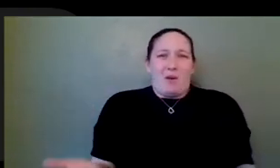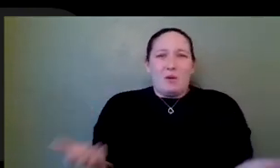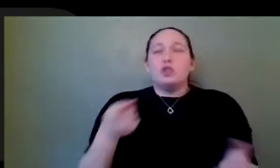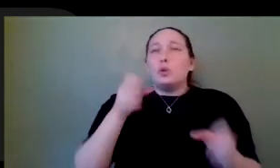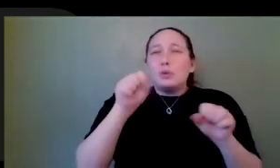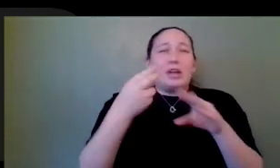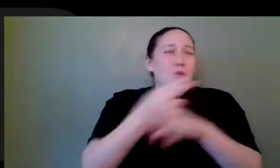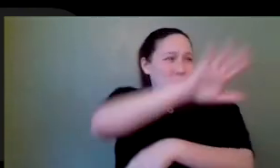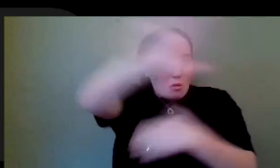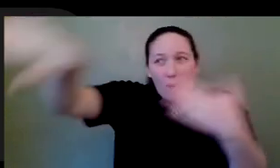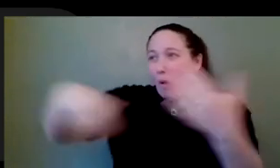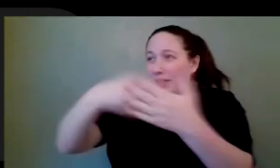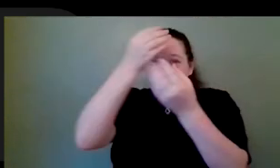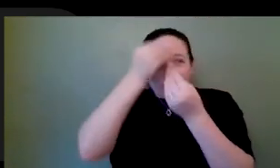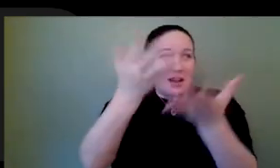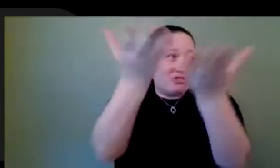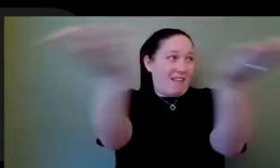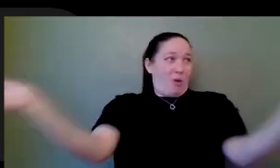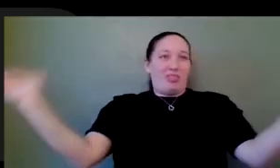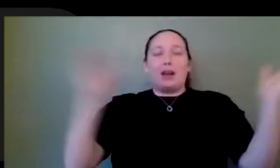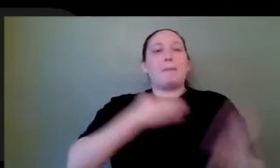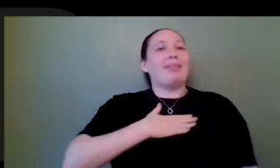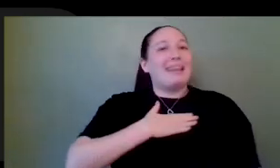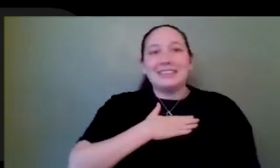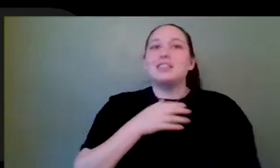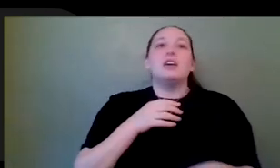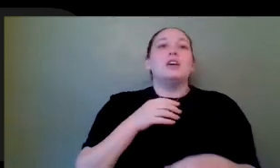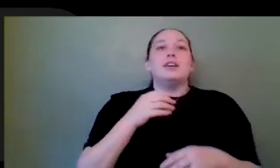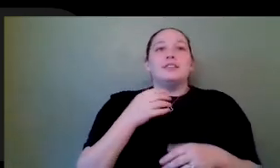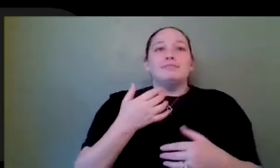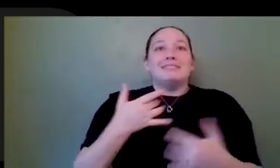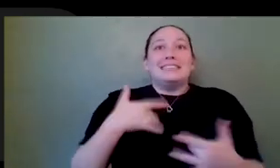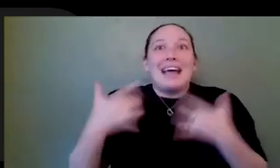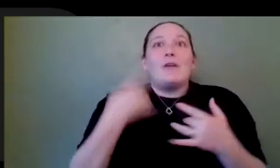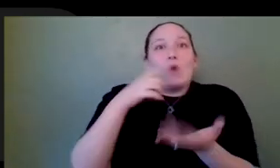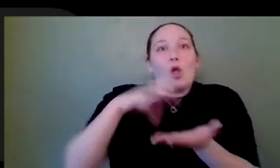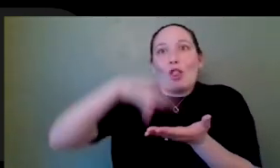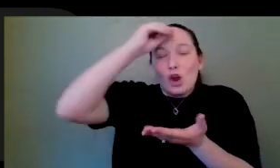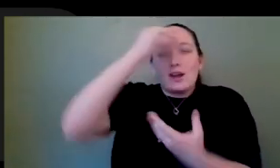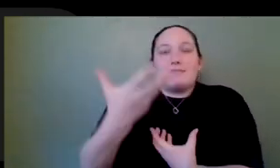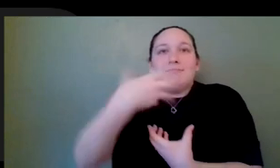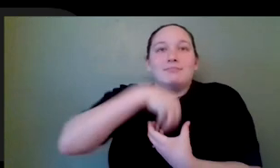with learning. Seriously, that will be your best aid. As someone who wants to be any sort of creative, just fall in love with learning and